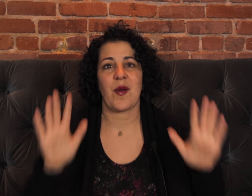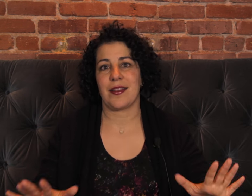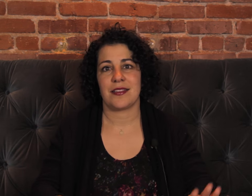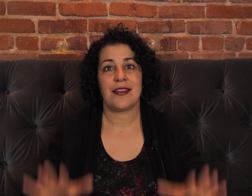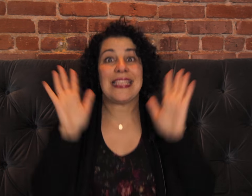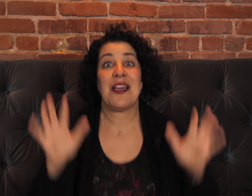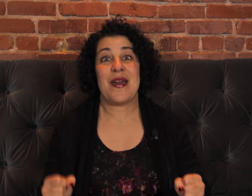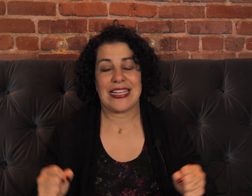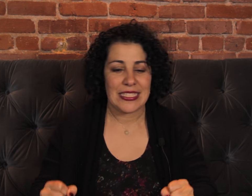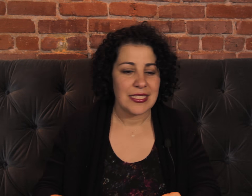I can't wait. I can't wait!